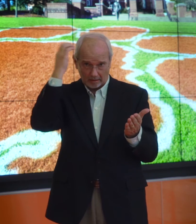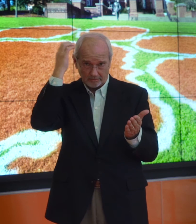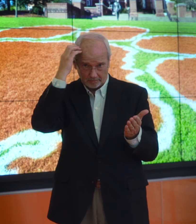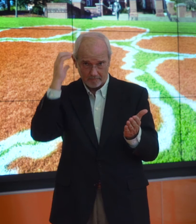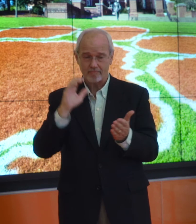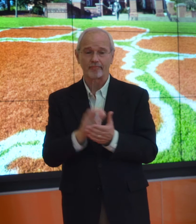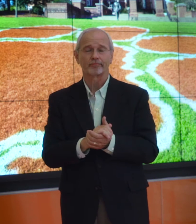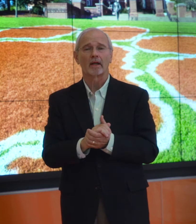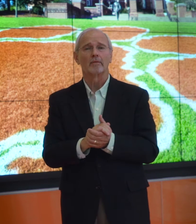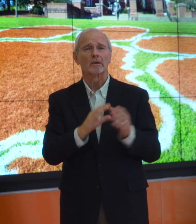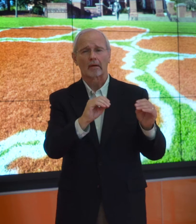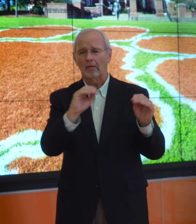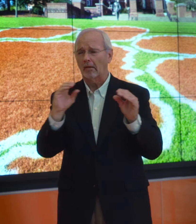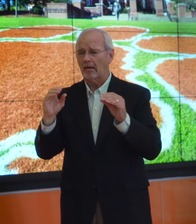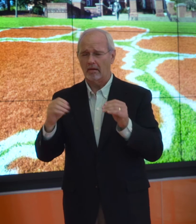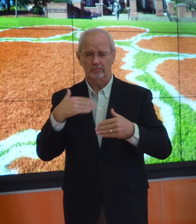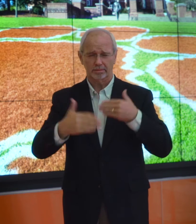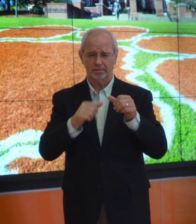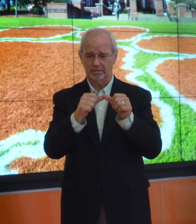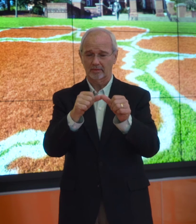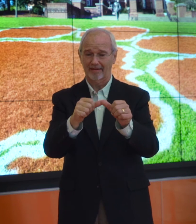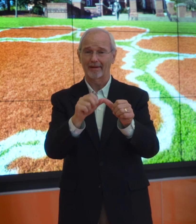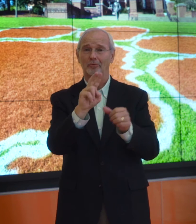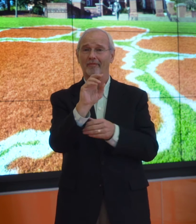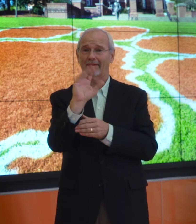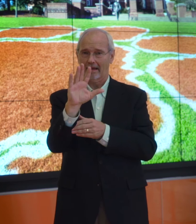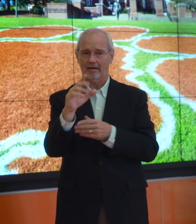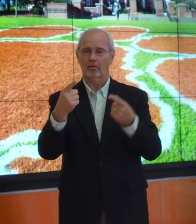here at Clemson. Our teaching continued until 2005.